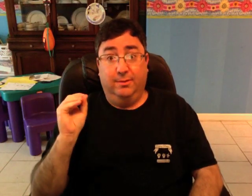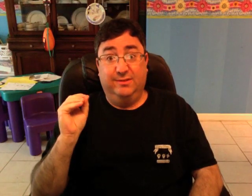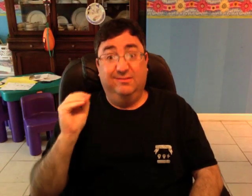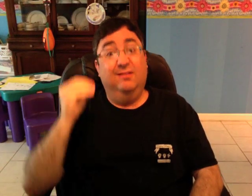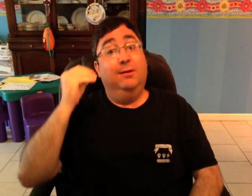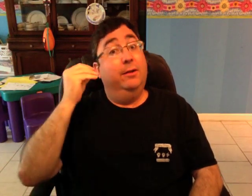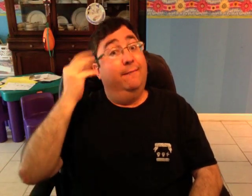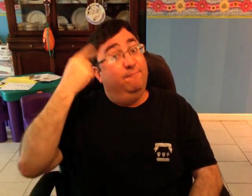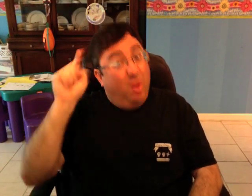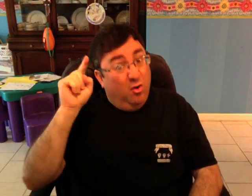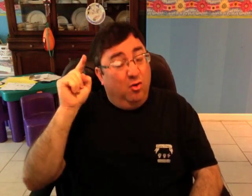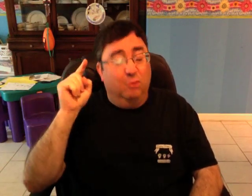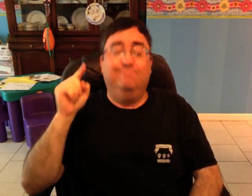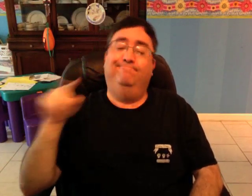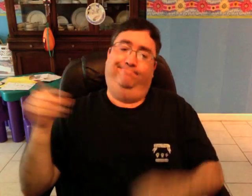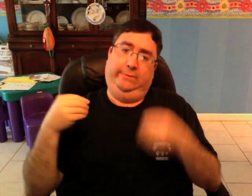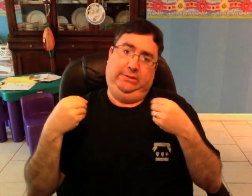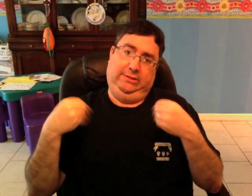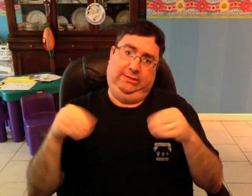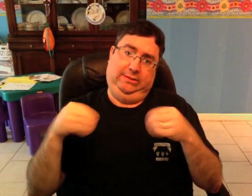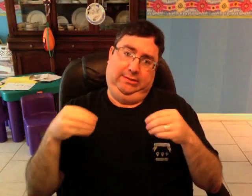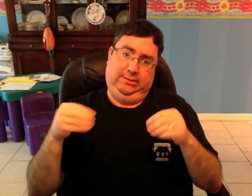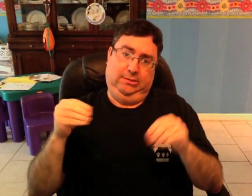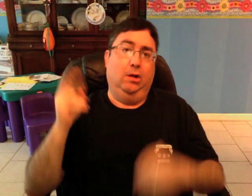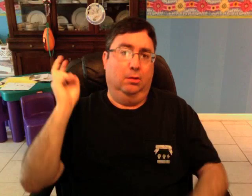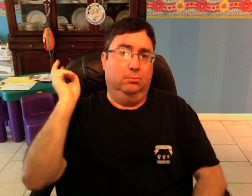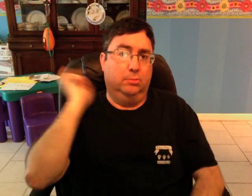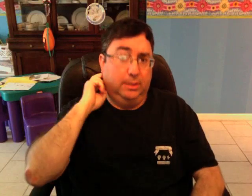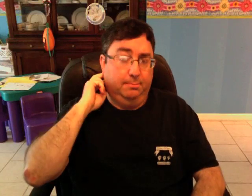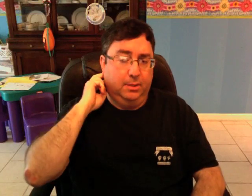cochlear companies in order for the companies to be able to sell their implants.